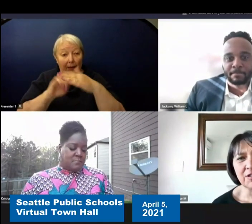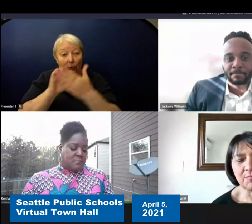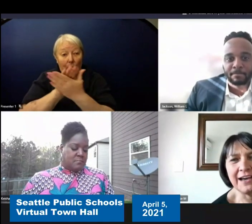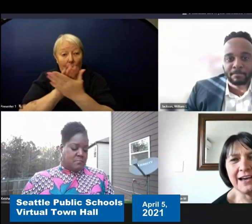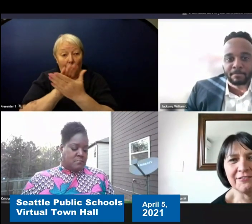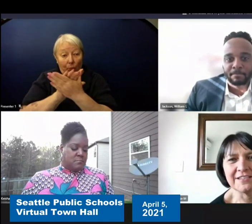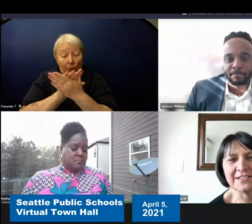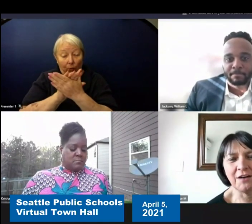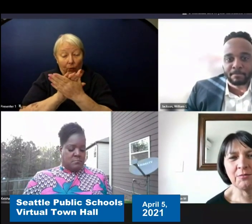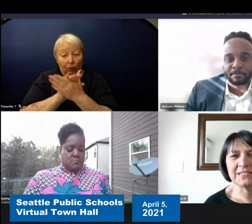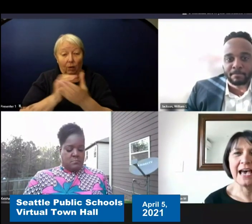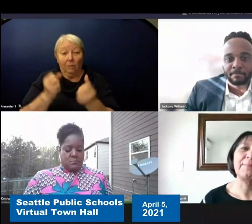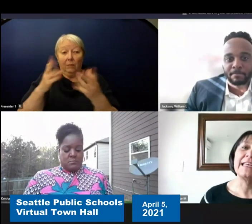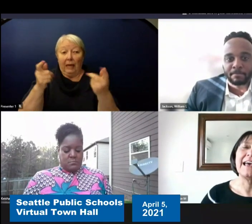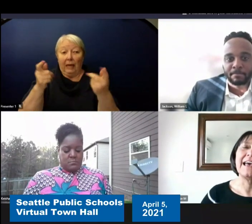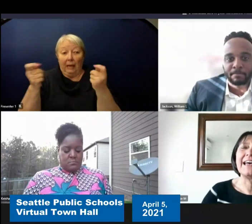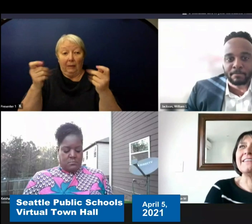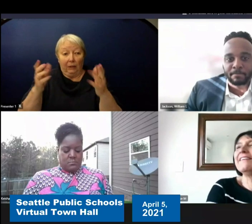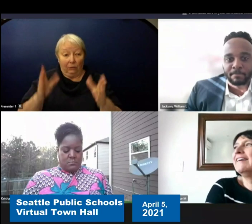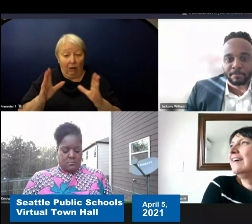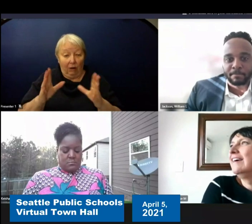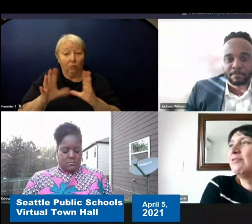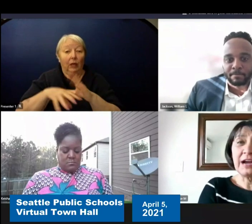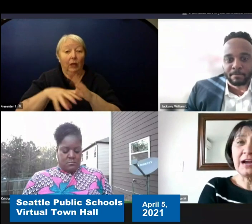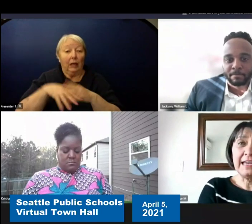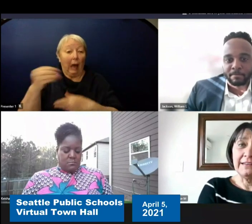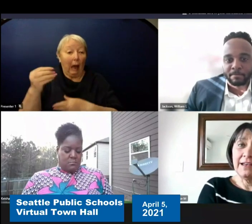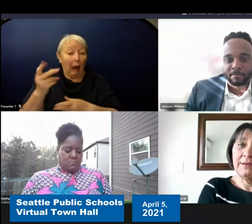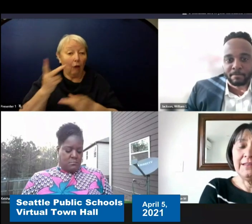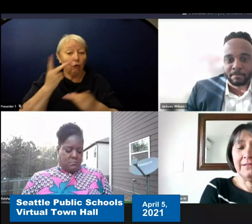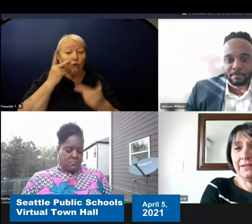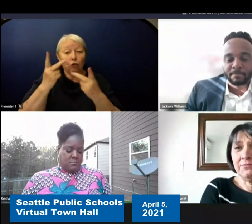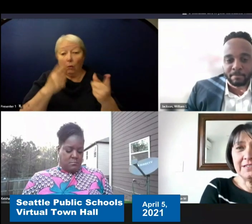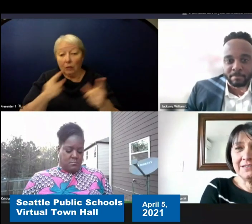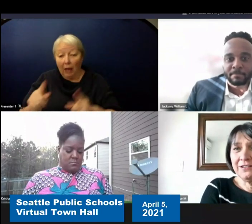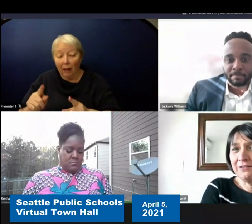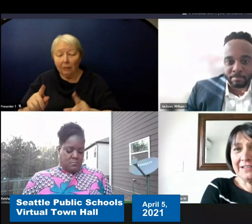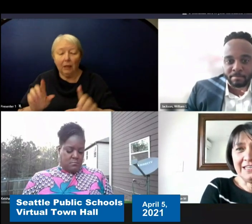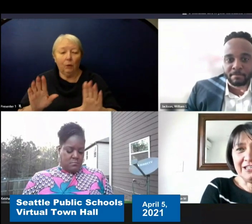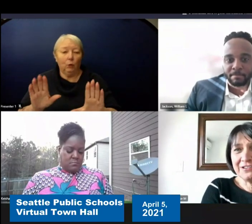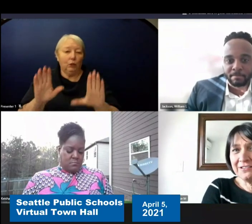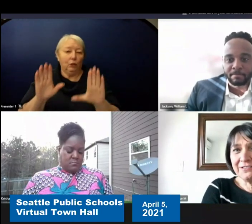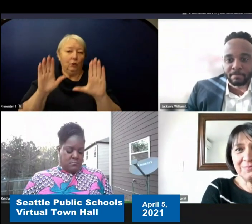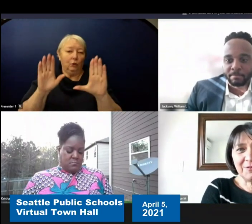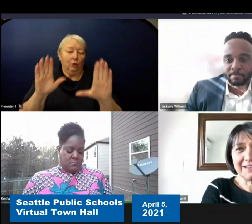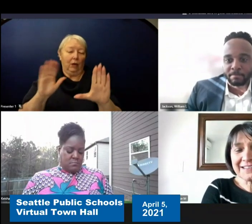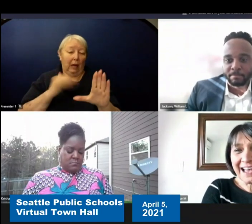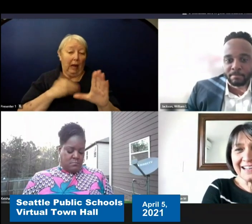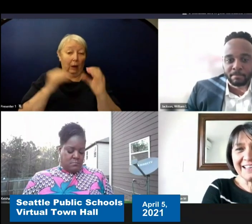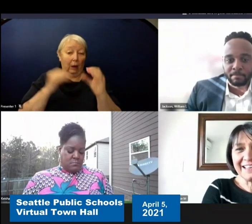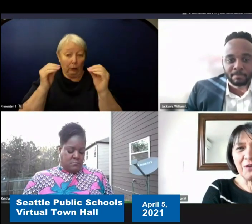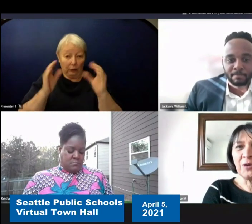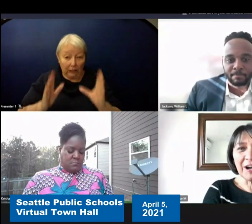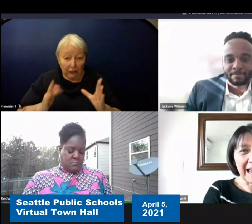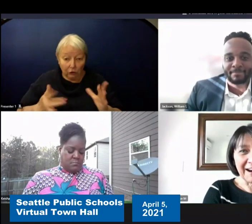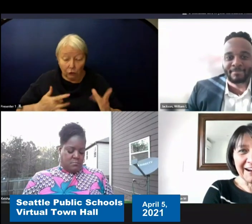out and saw what was happening. And it was great. I mean it was you know our teachers were excited. There were air hugs.